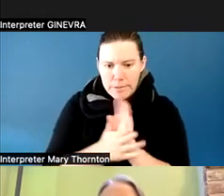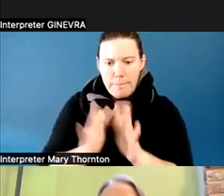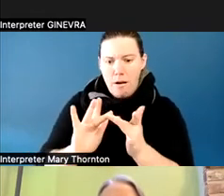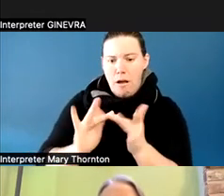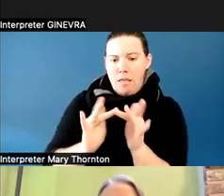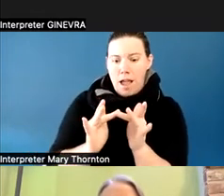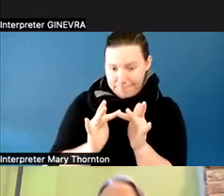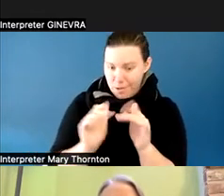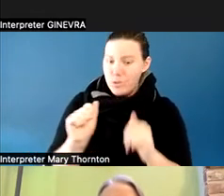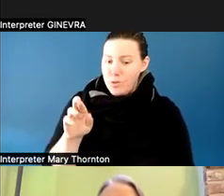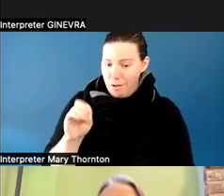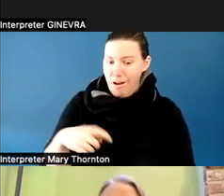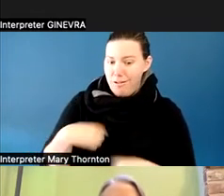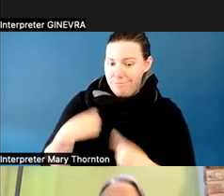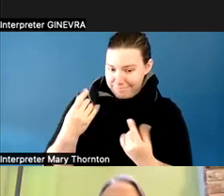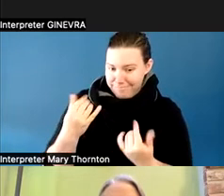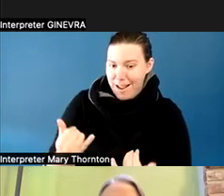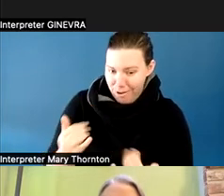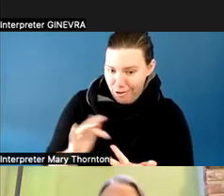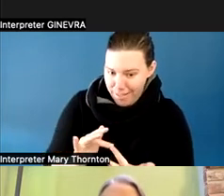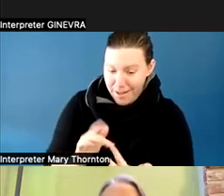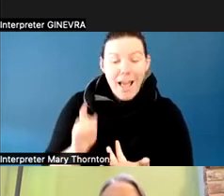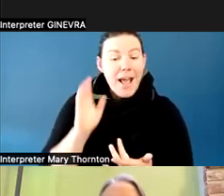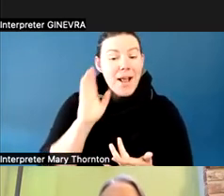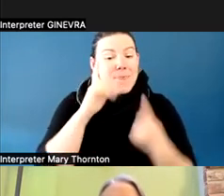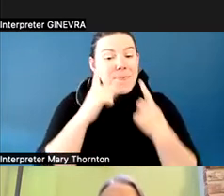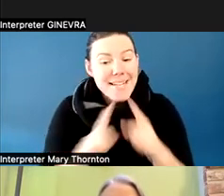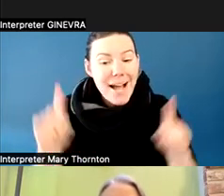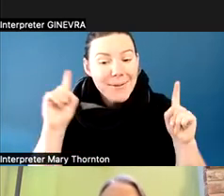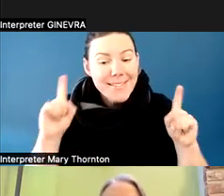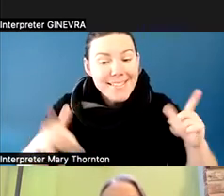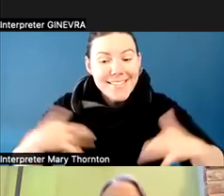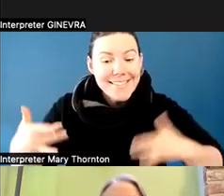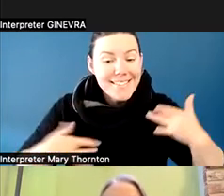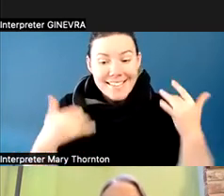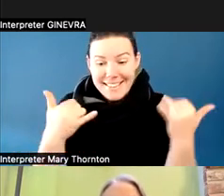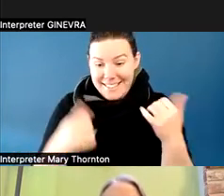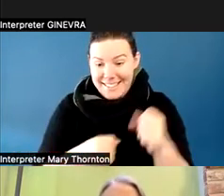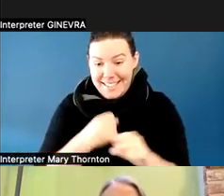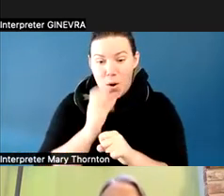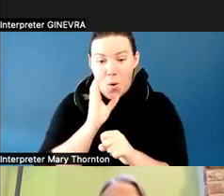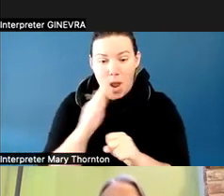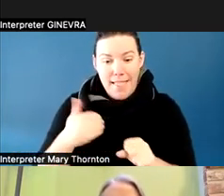are going to do a hybrid camp. So we're going to have some sessions in person on campus, and we're going to have some of them online.